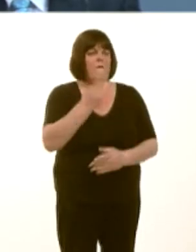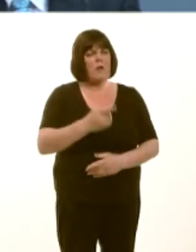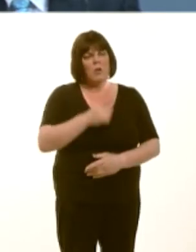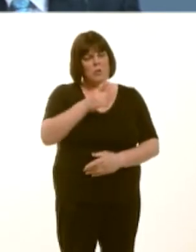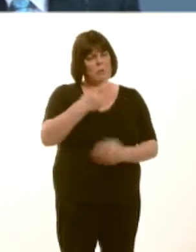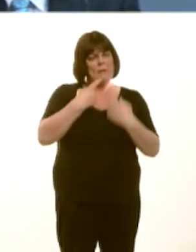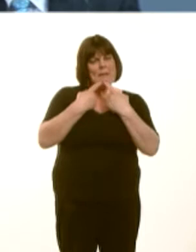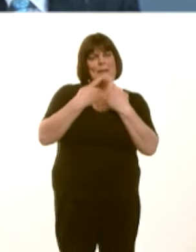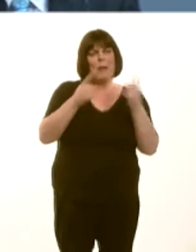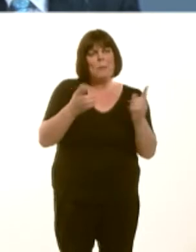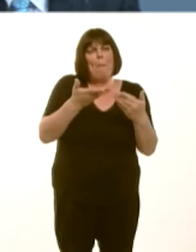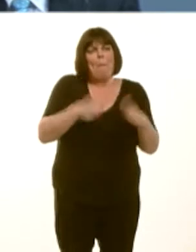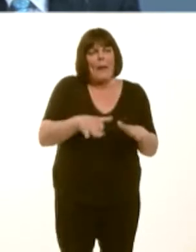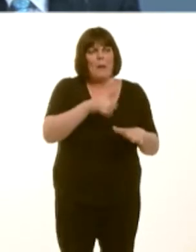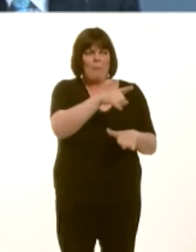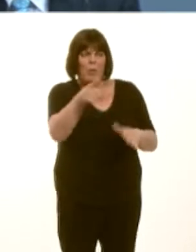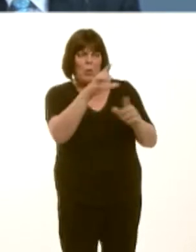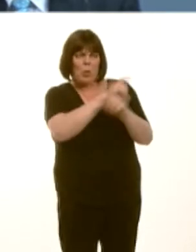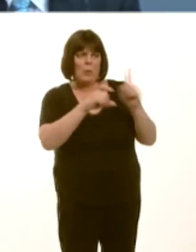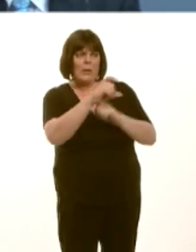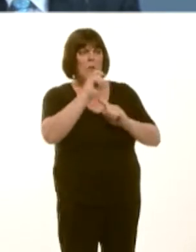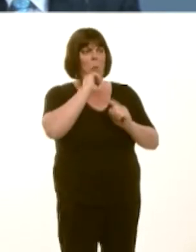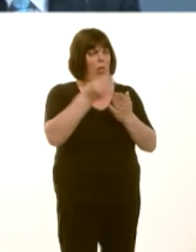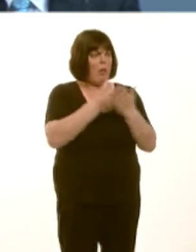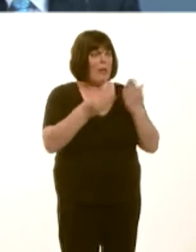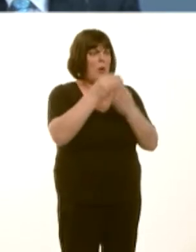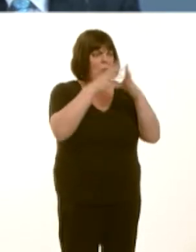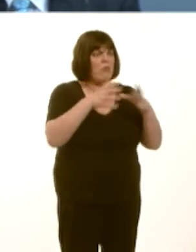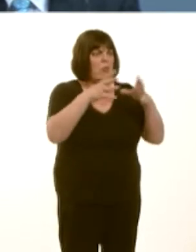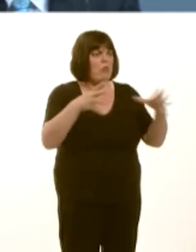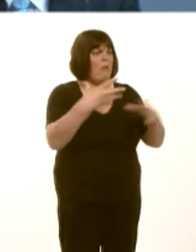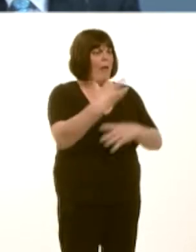those communities desperately require economically, so that we wonít as a country have to be